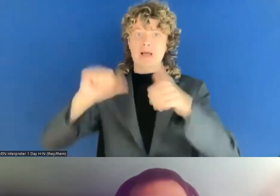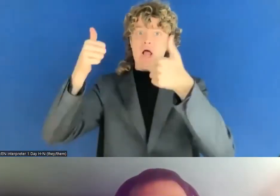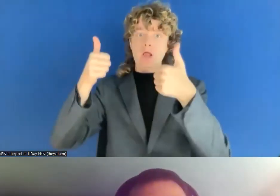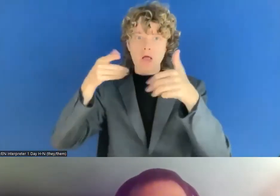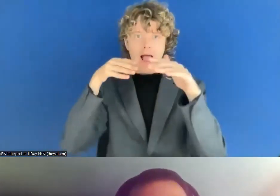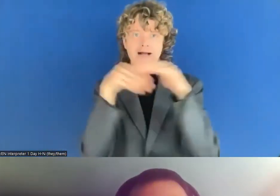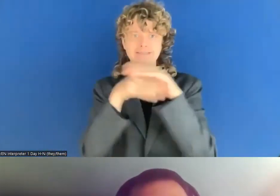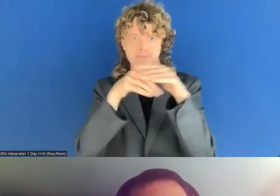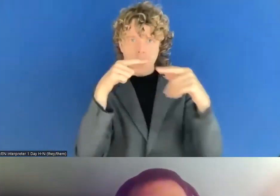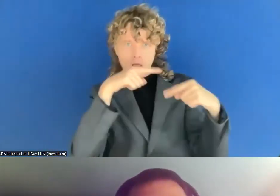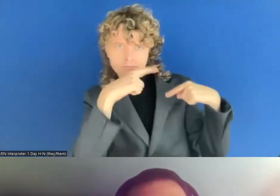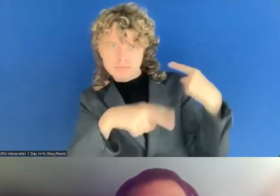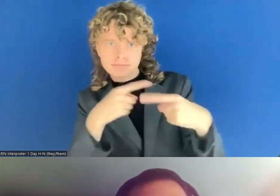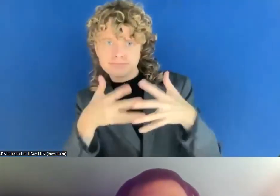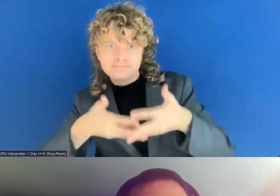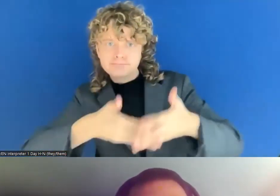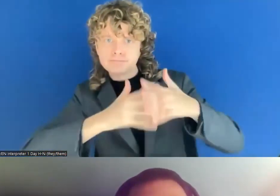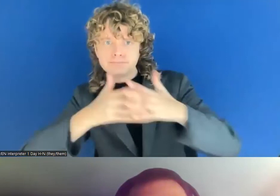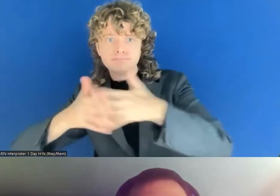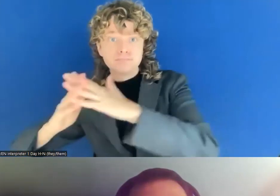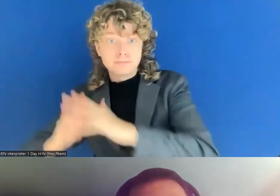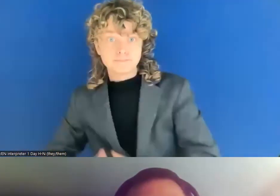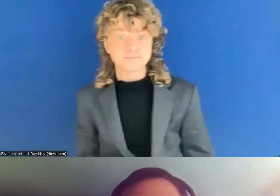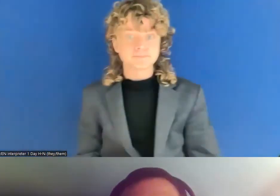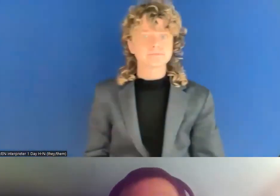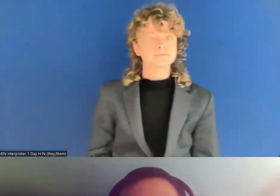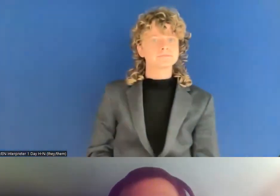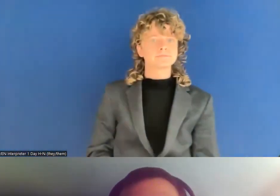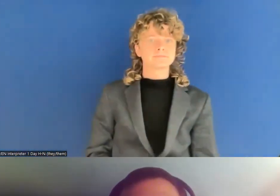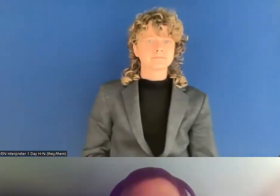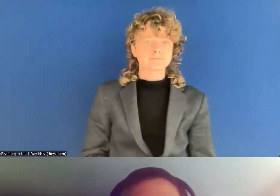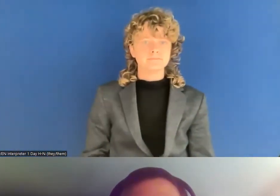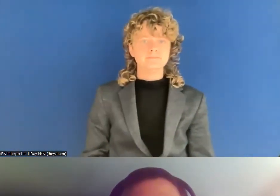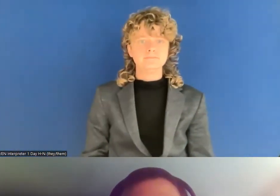So we have got a question about if the, how, whether the EU will